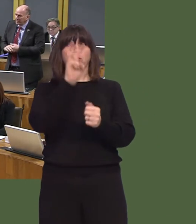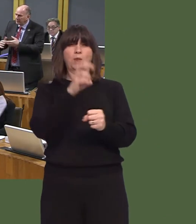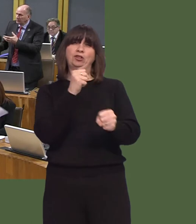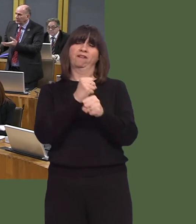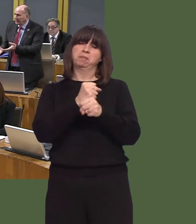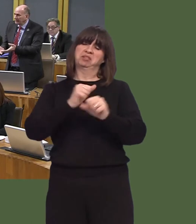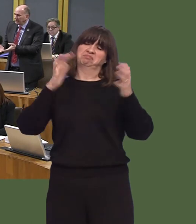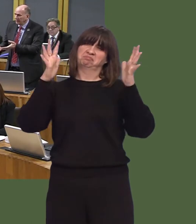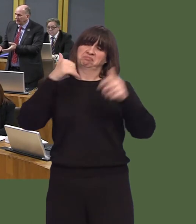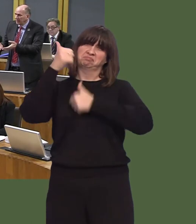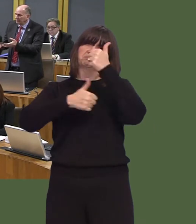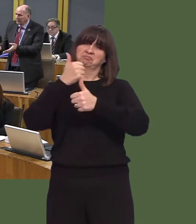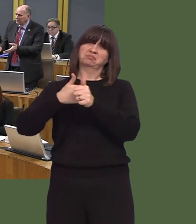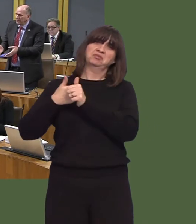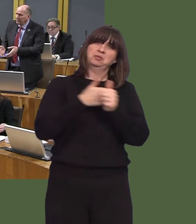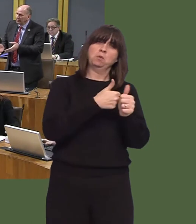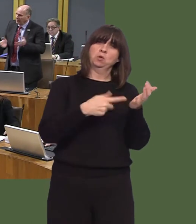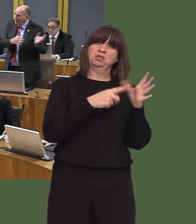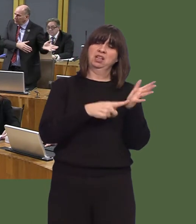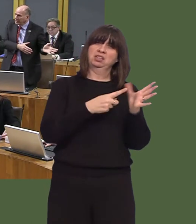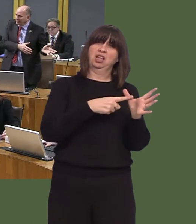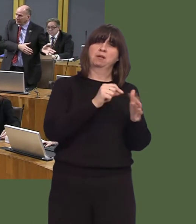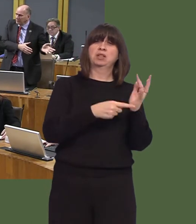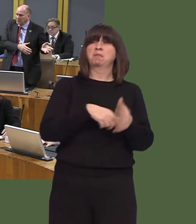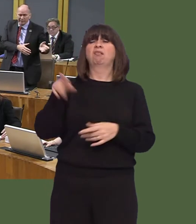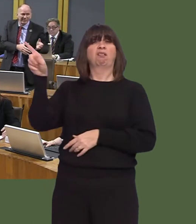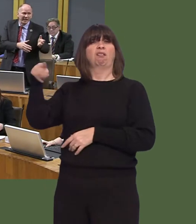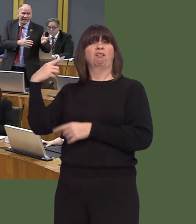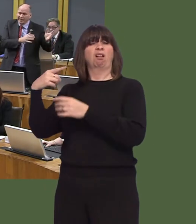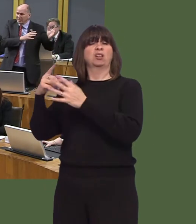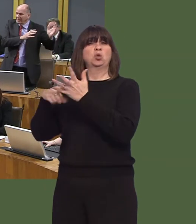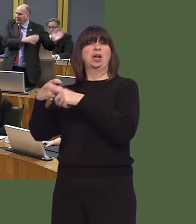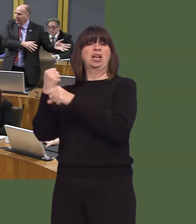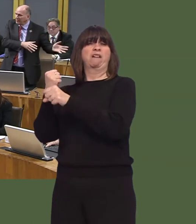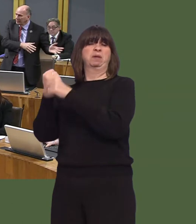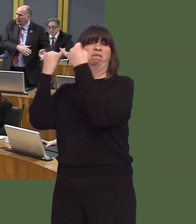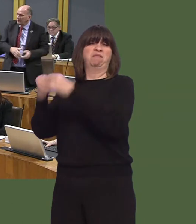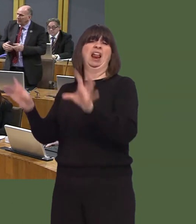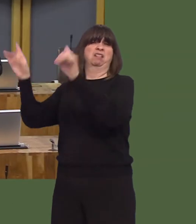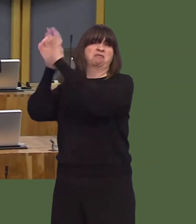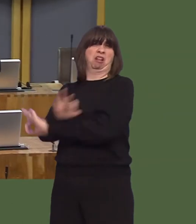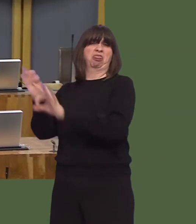taken to support Tata, particularly in my patch, and the failure of the UK Governmentóthey've done literally nothing. But the question isó.